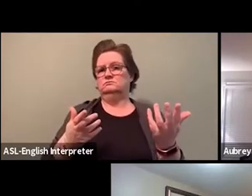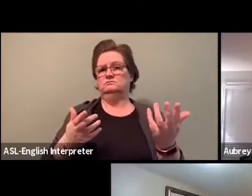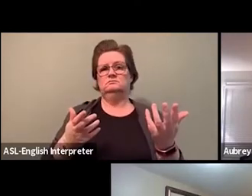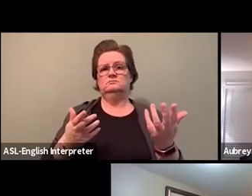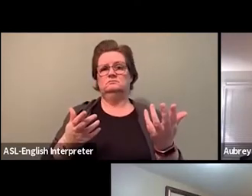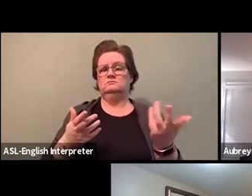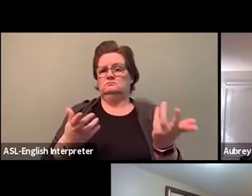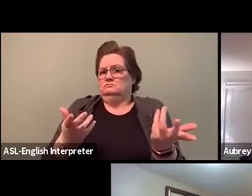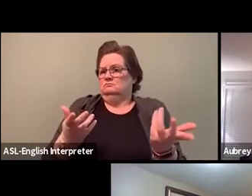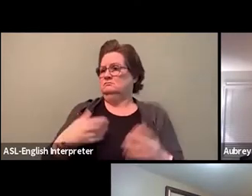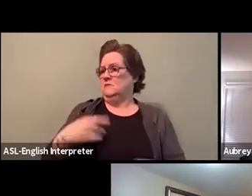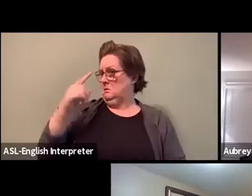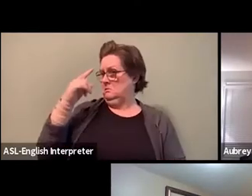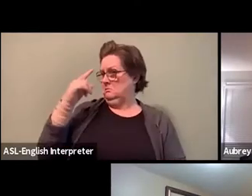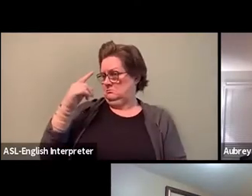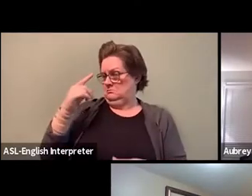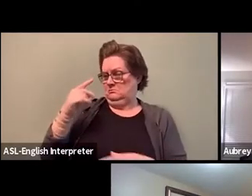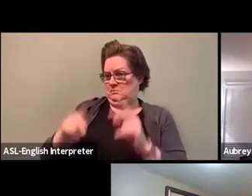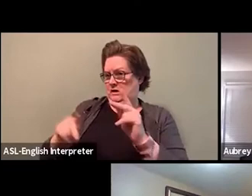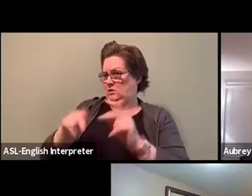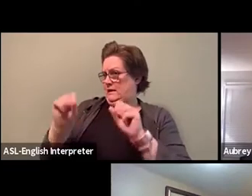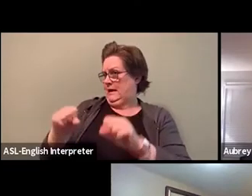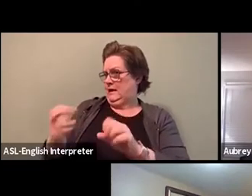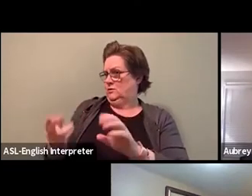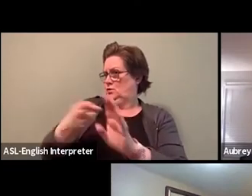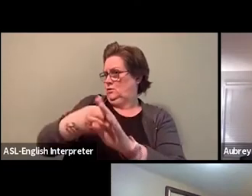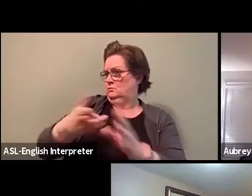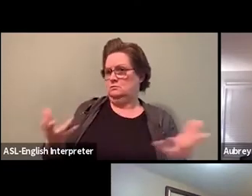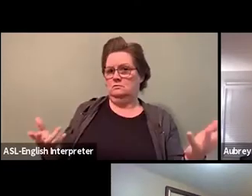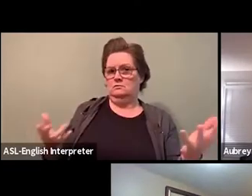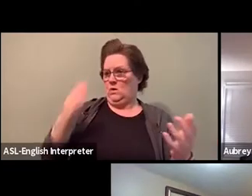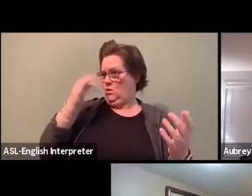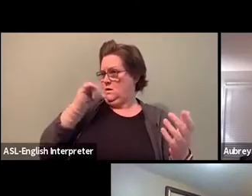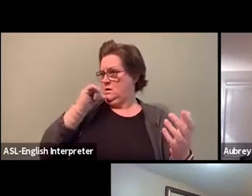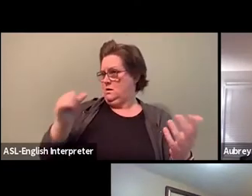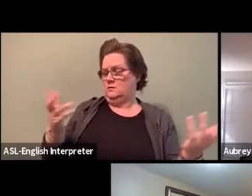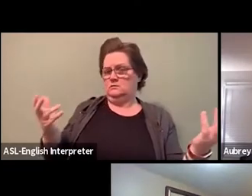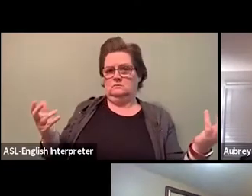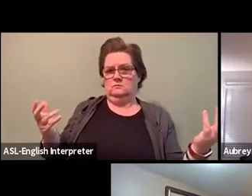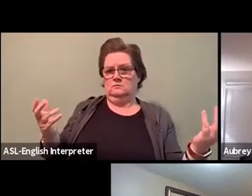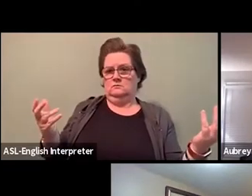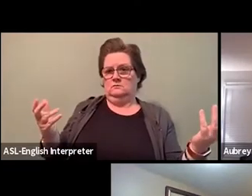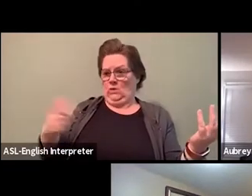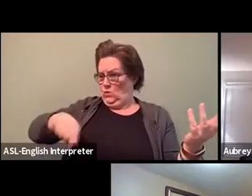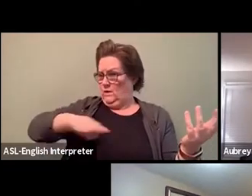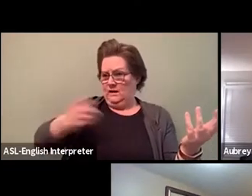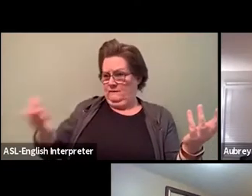or run or get active for the union, 'cause the door is open, we let them in, but they just don't come." I mean, those are some things